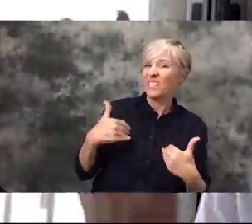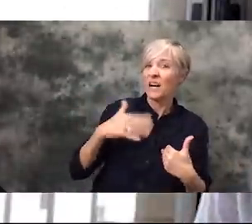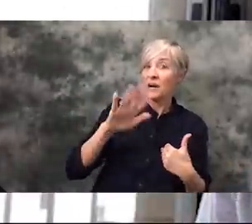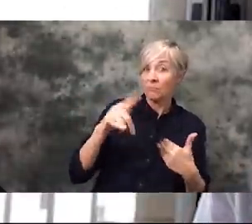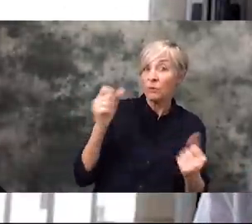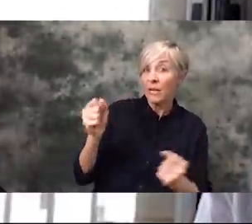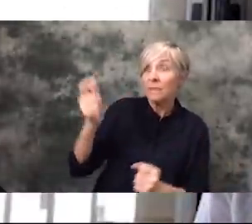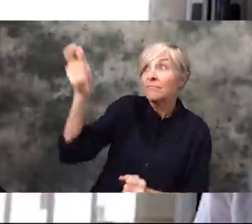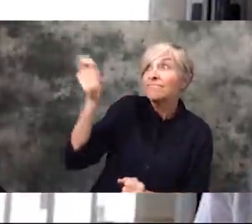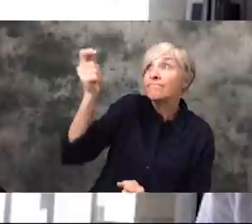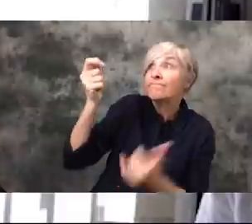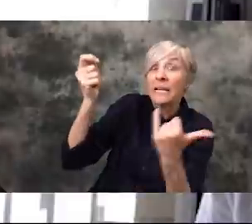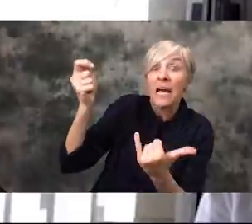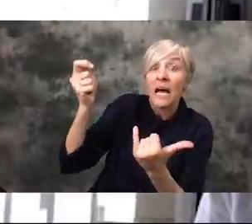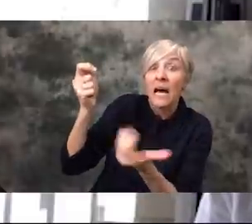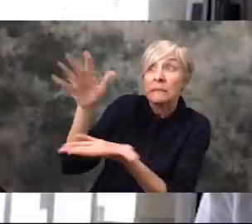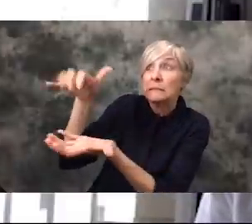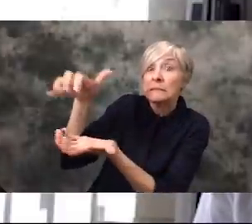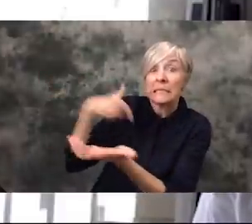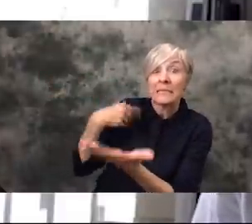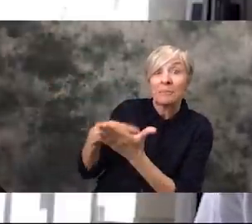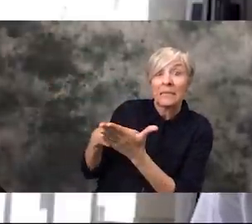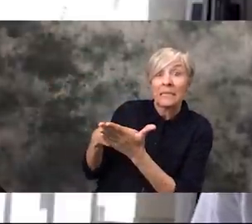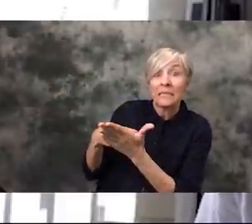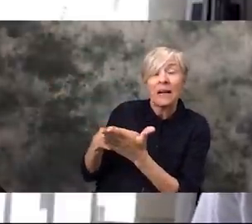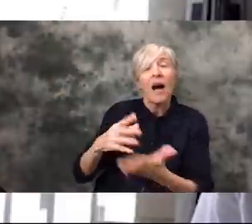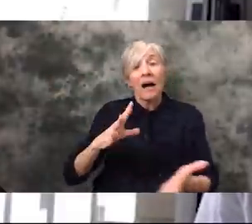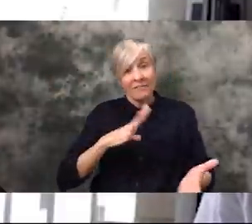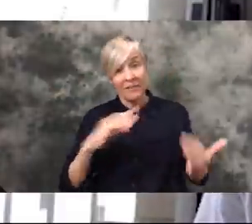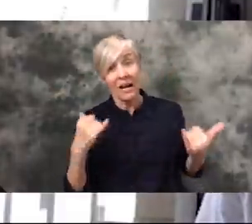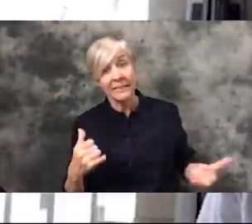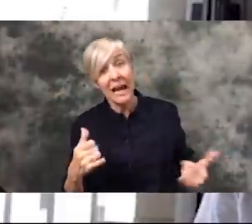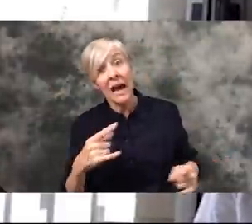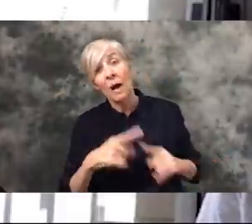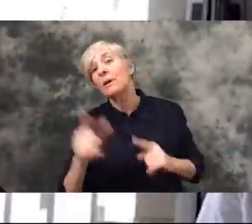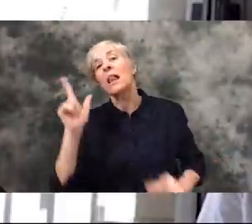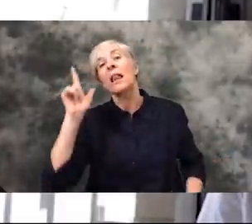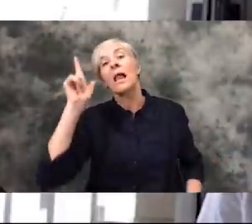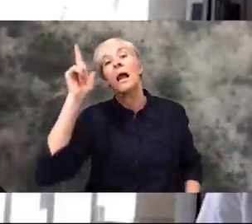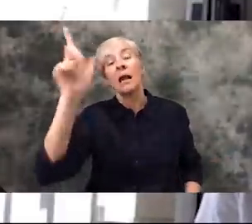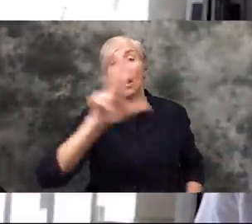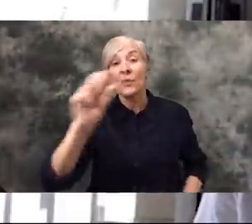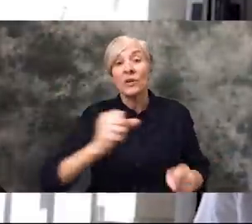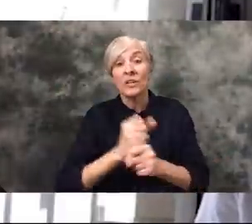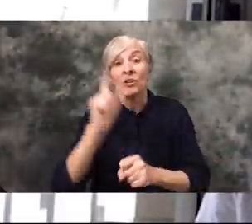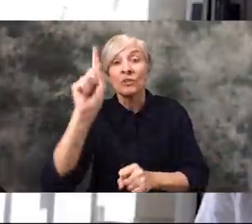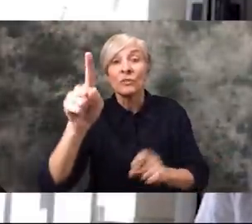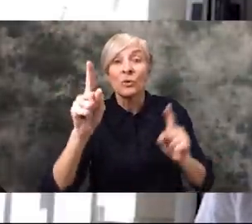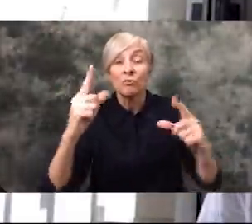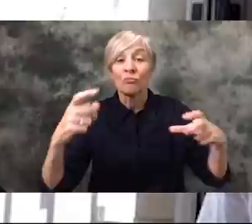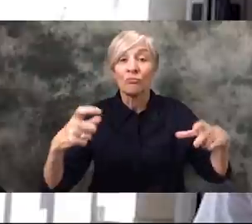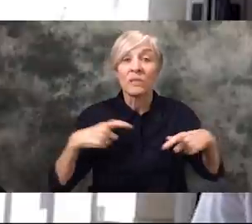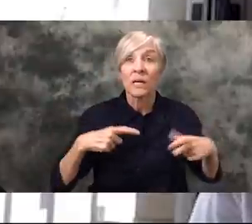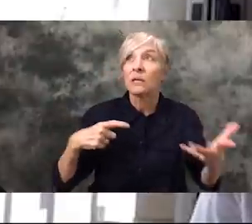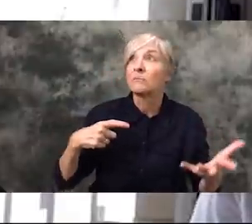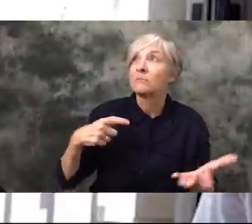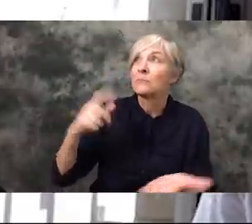superannuation is there for a reason. So, I don't know if it's gonna be fantastic when these people retire in 30 years time and they have you know